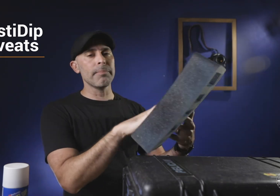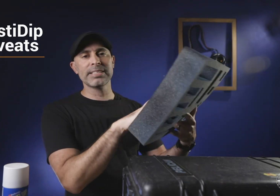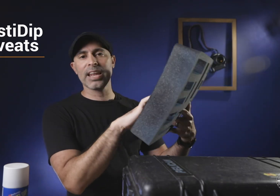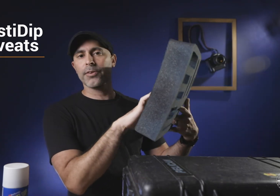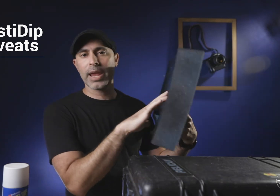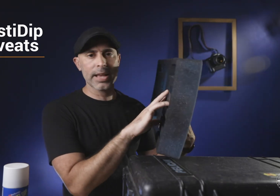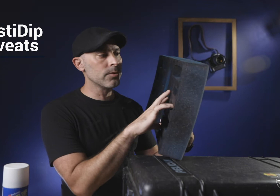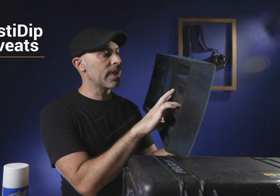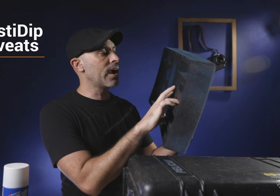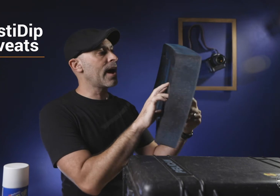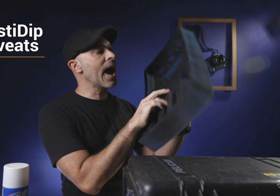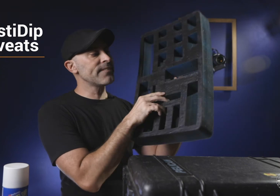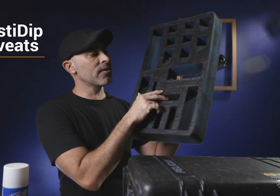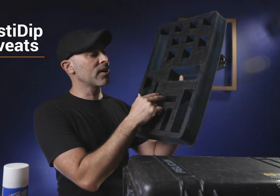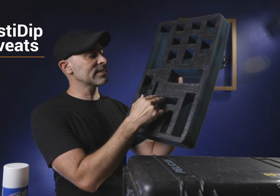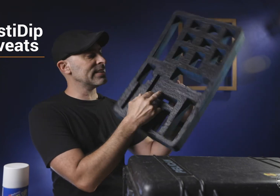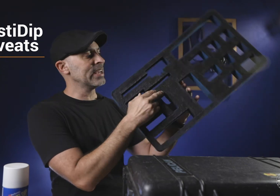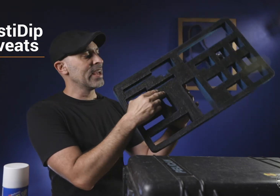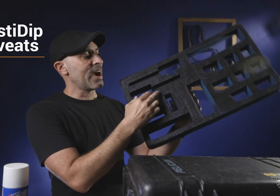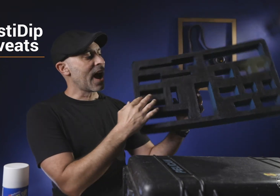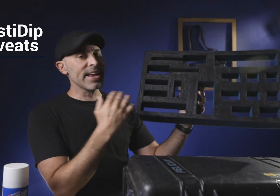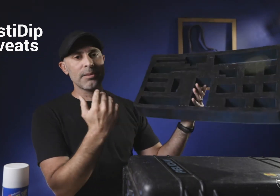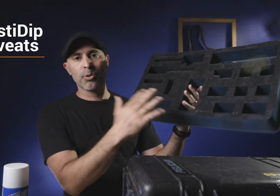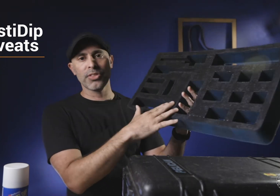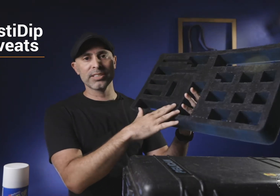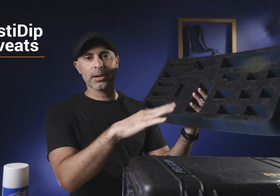that being said if you can't do that I found honestly I could put this in a